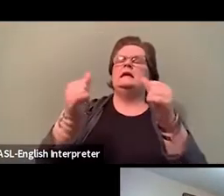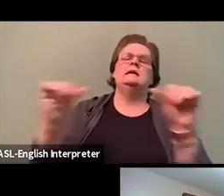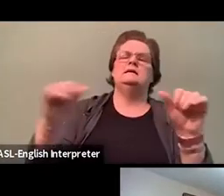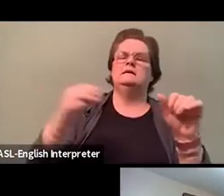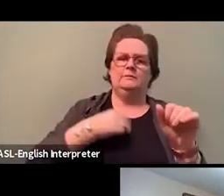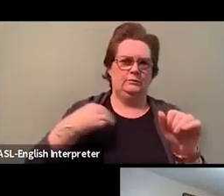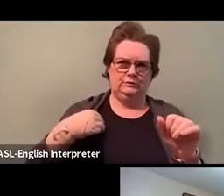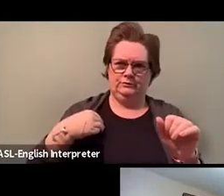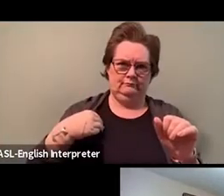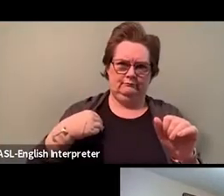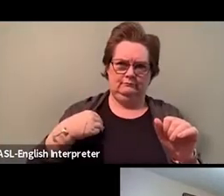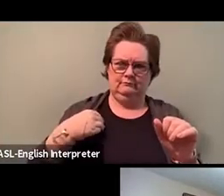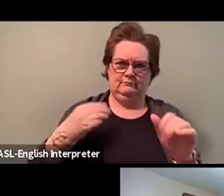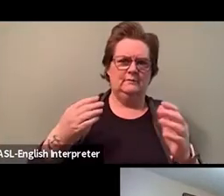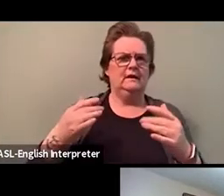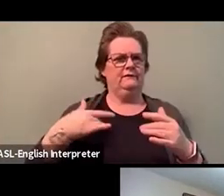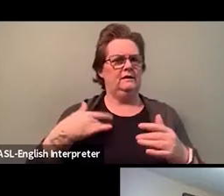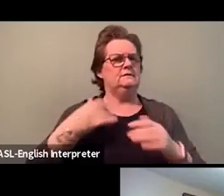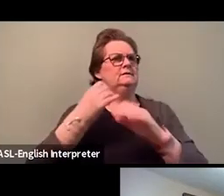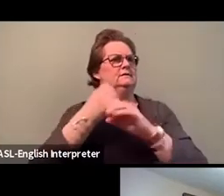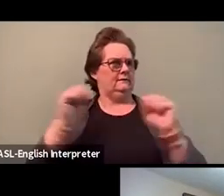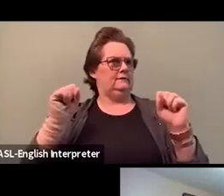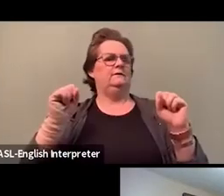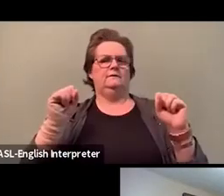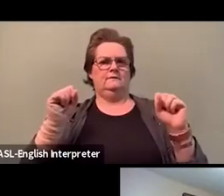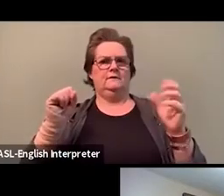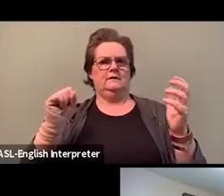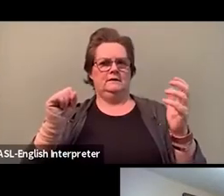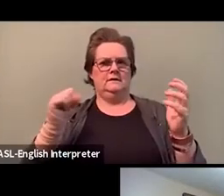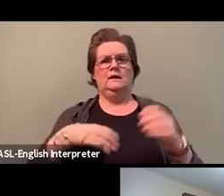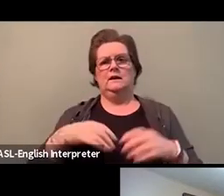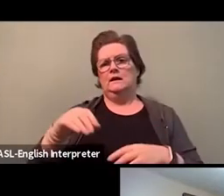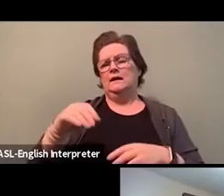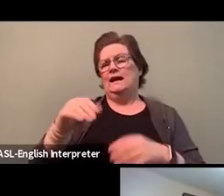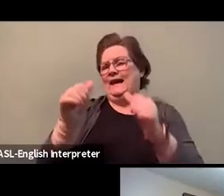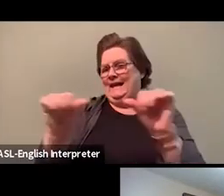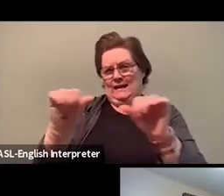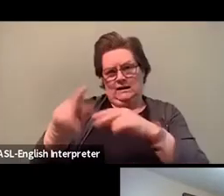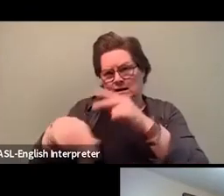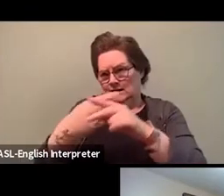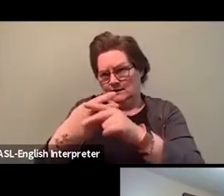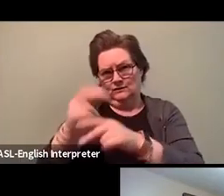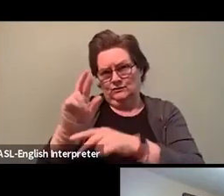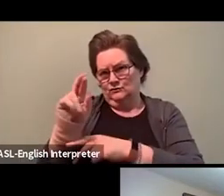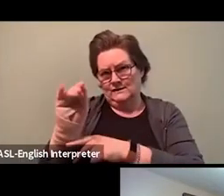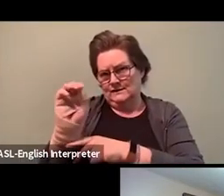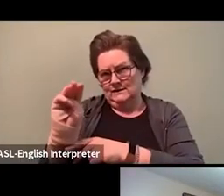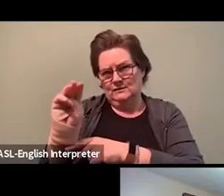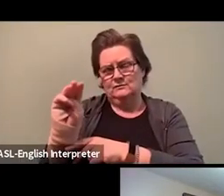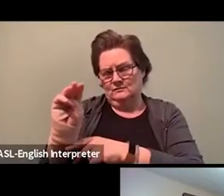all forms of racism, including specifically, anti-black and anti-indigenous racism in all of our communities.